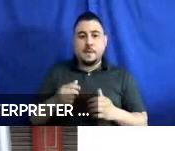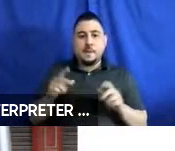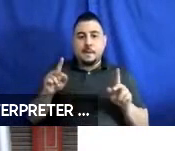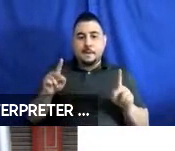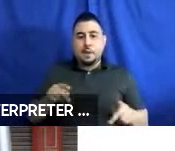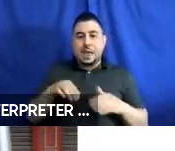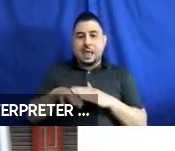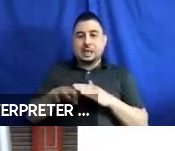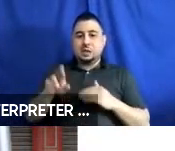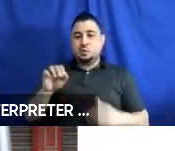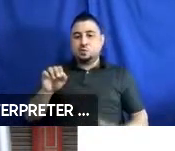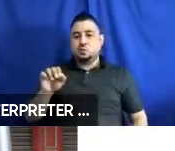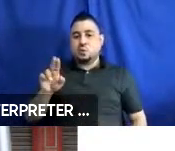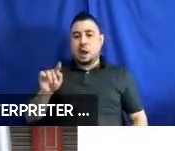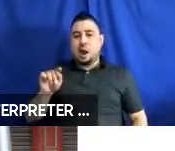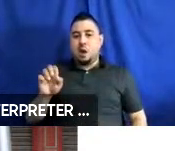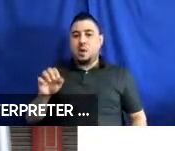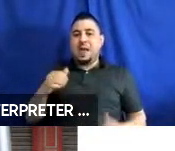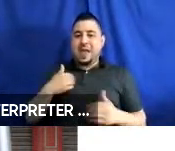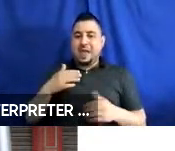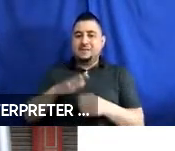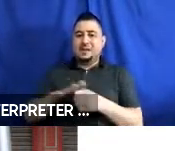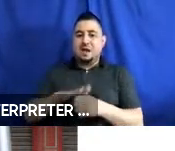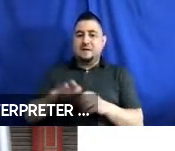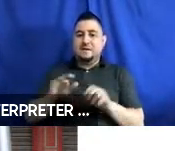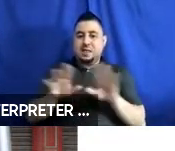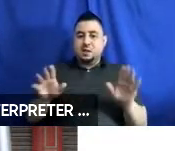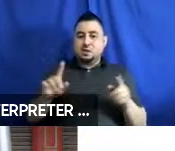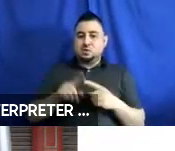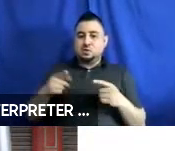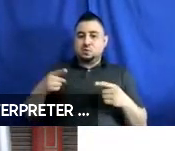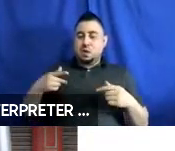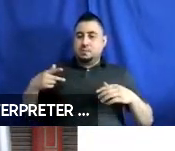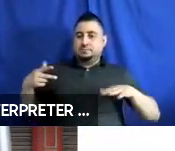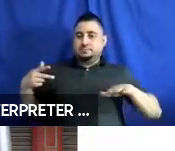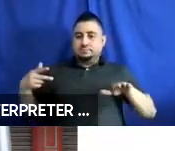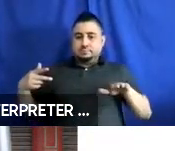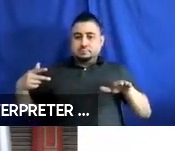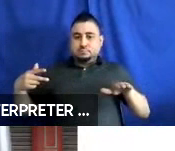route means you have sufficient clearance to permit a passenger using a wheelchair to